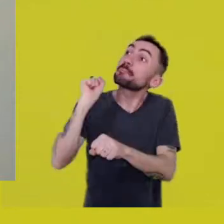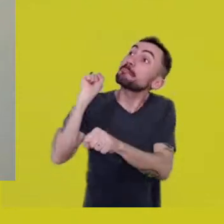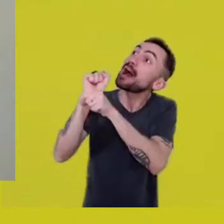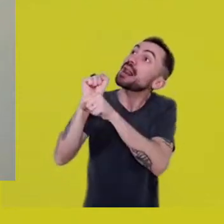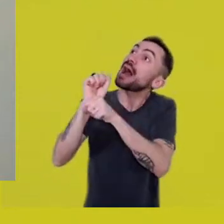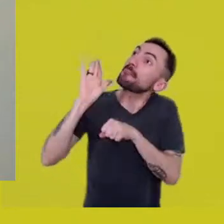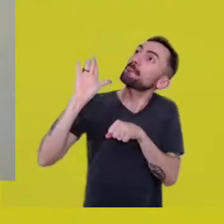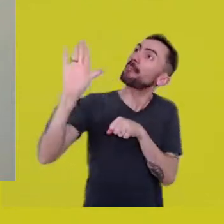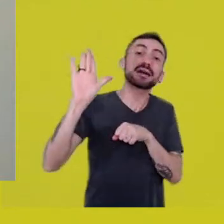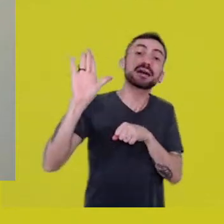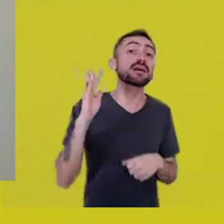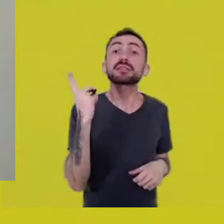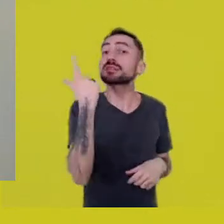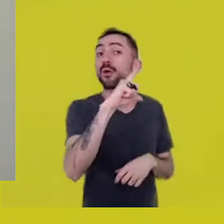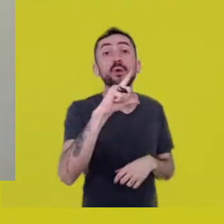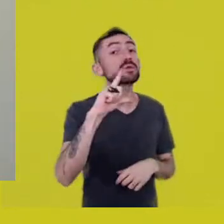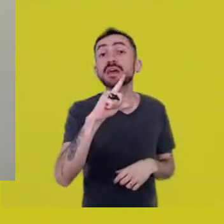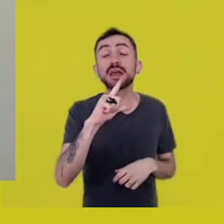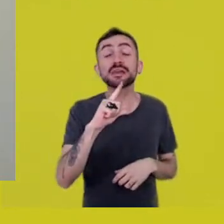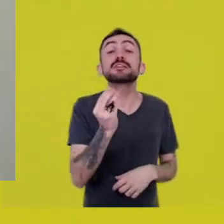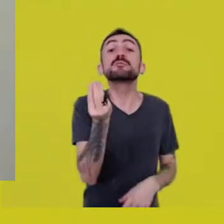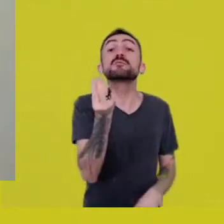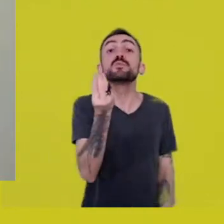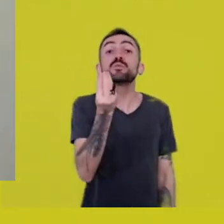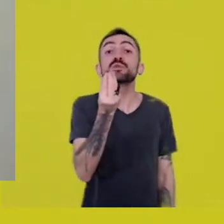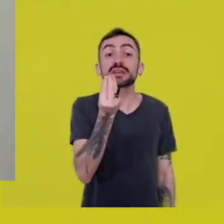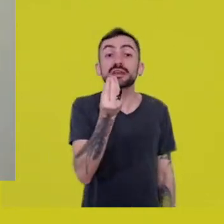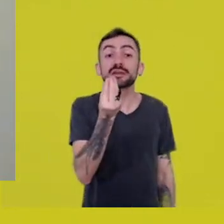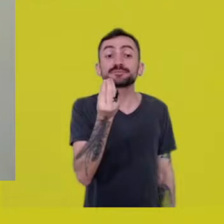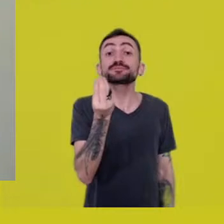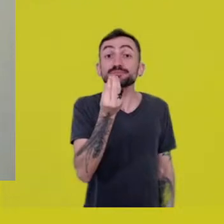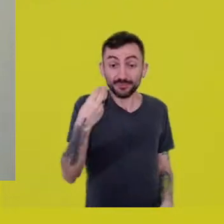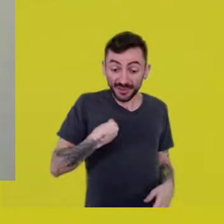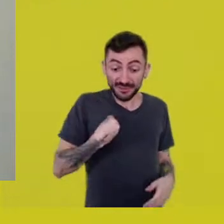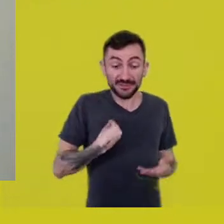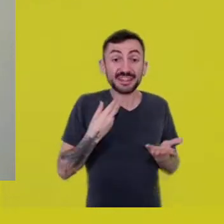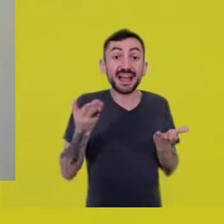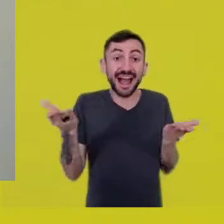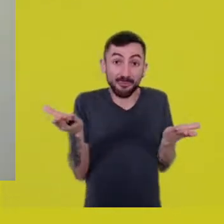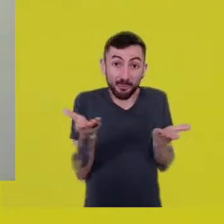because modern life, contemporary life,